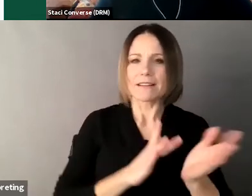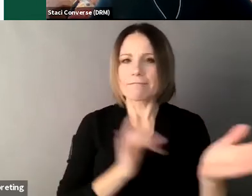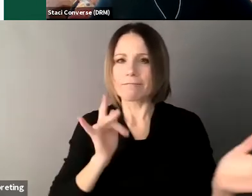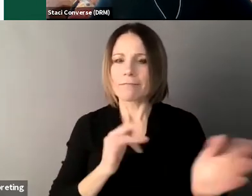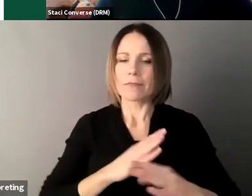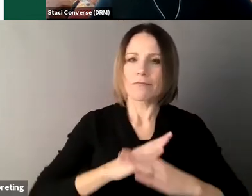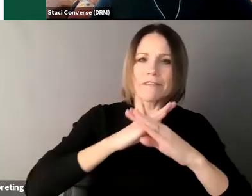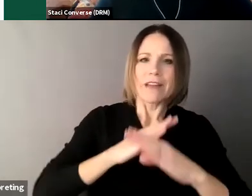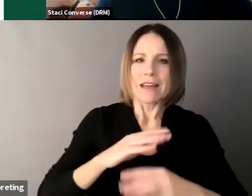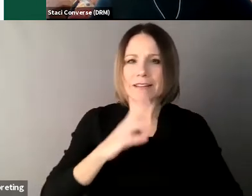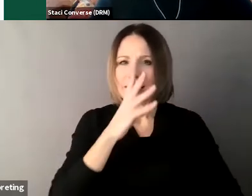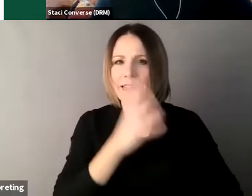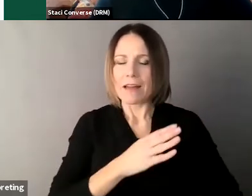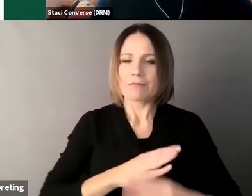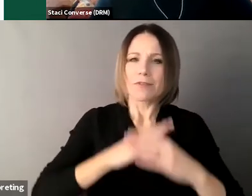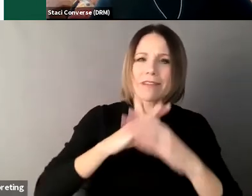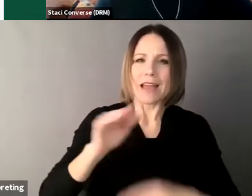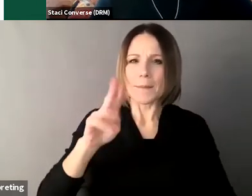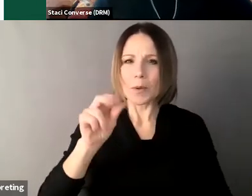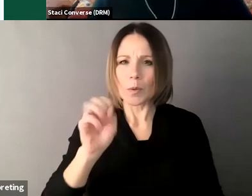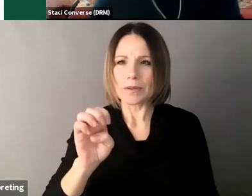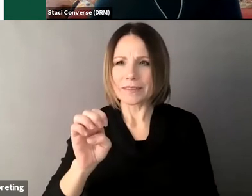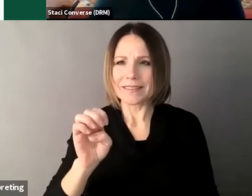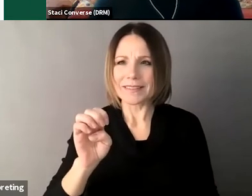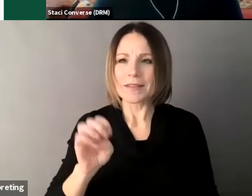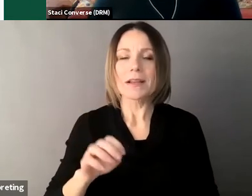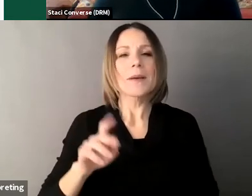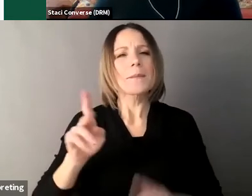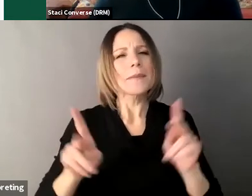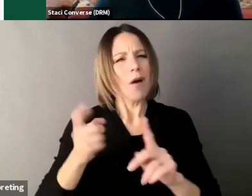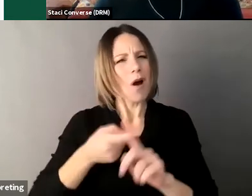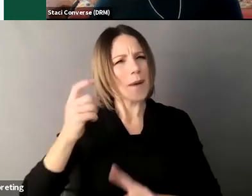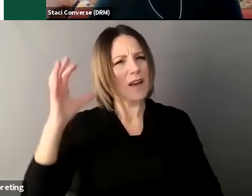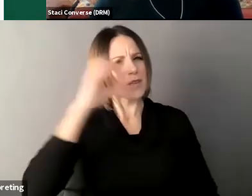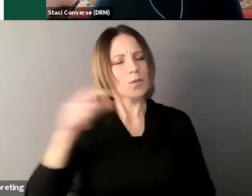their loved ones that they think are at risk it's important to understand that guardianship